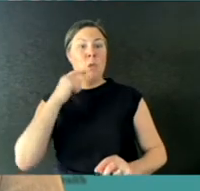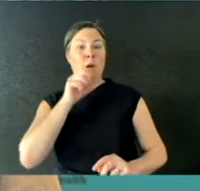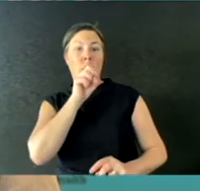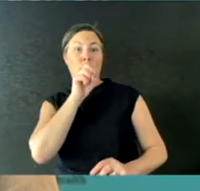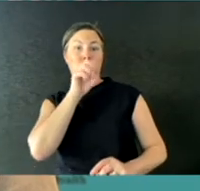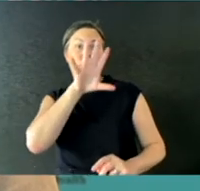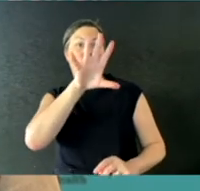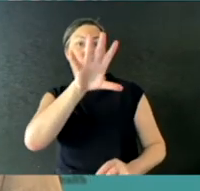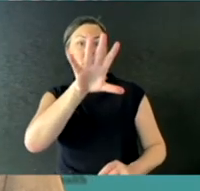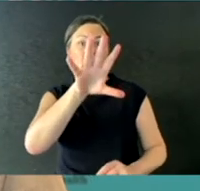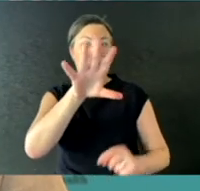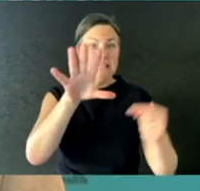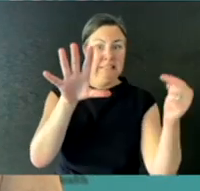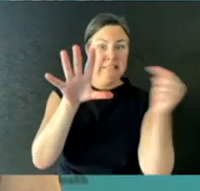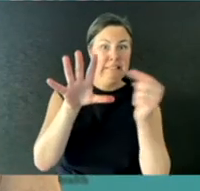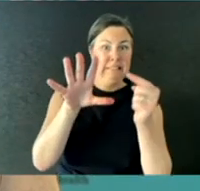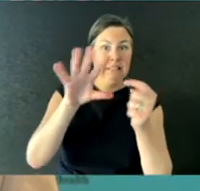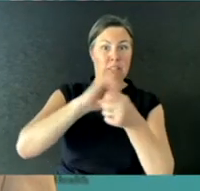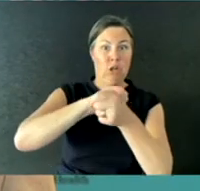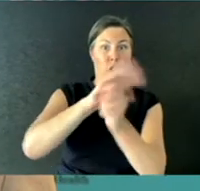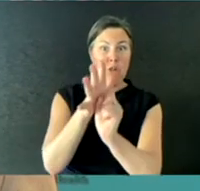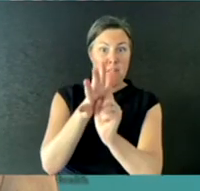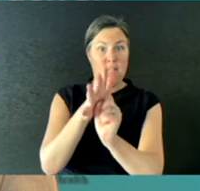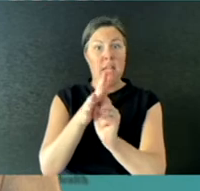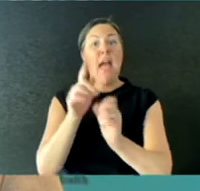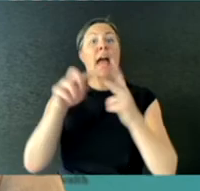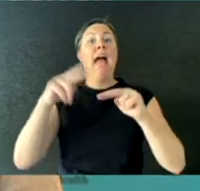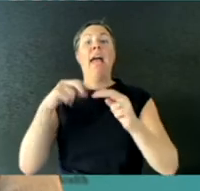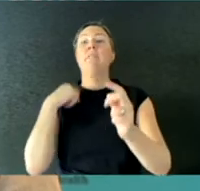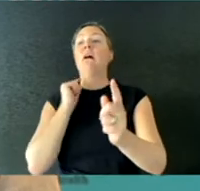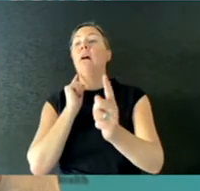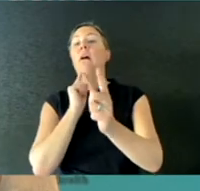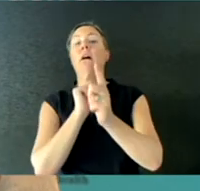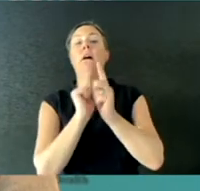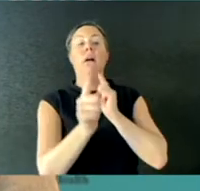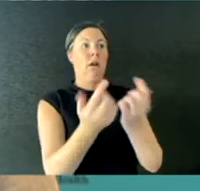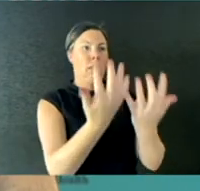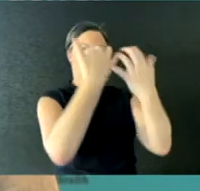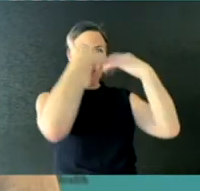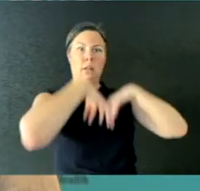that they can be inhaled by someone in close proximity, and can be a form of transmission.